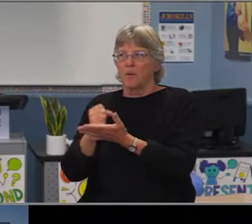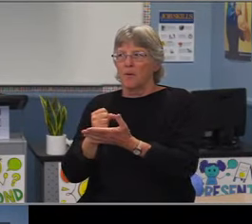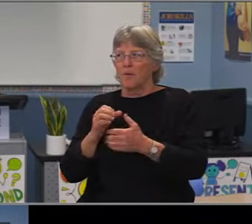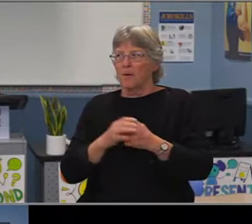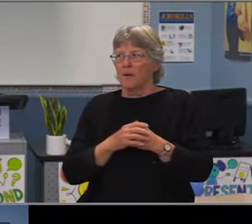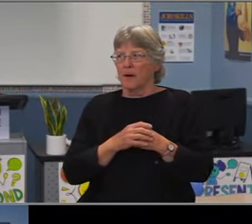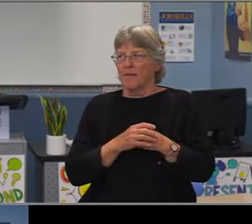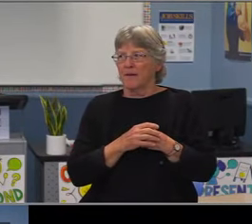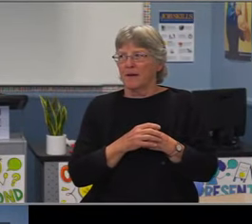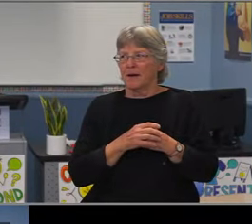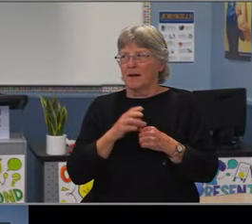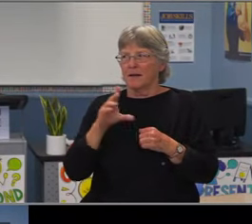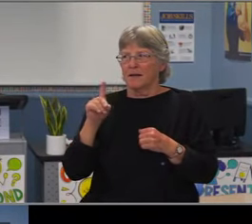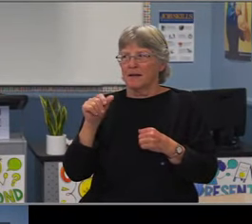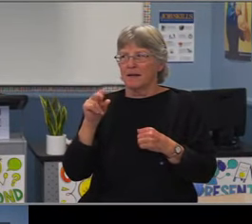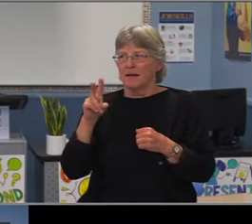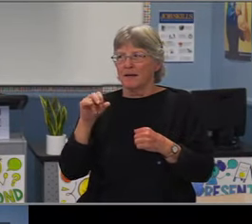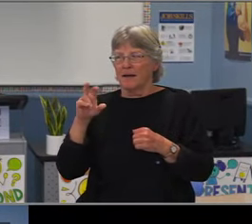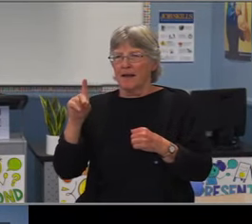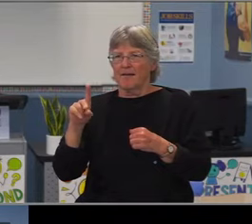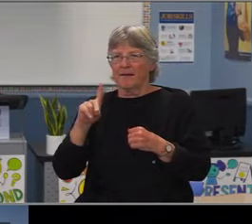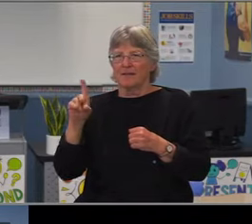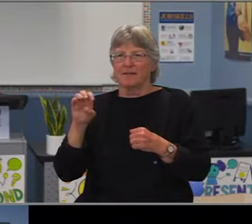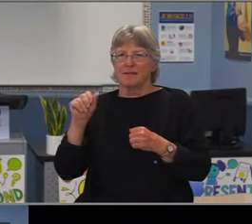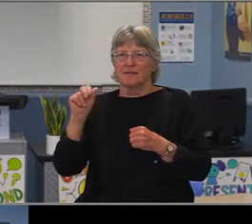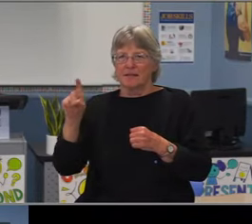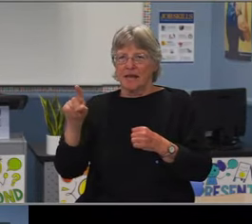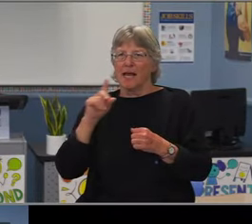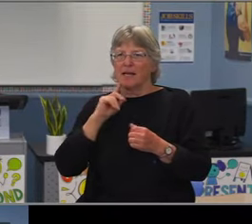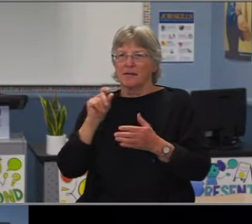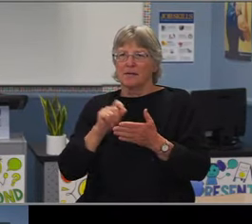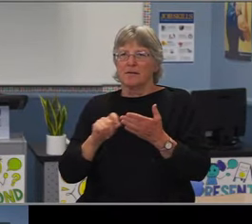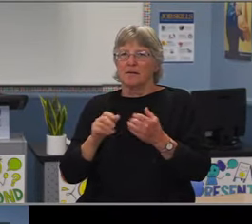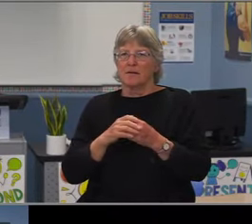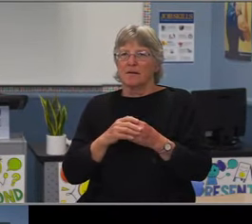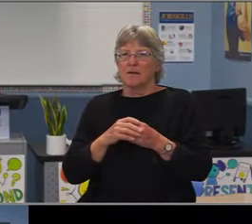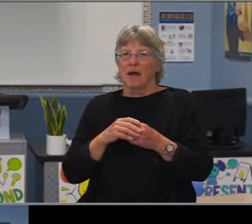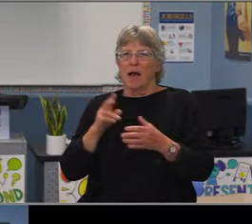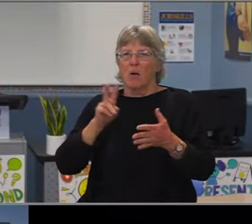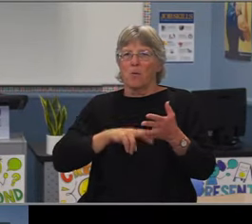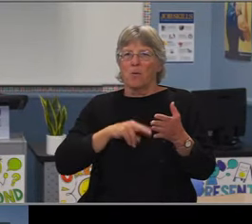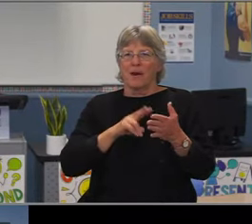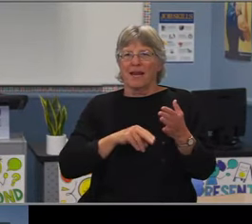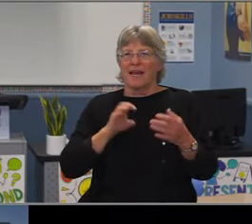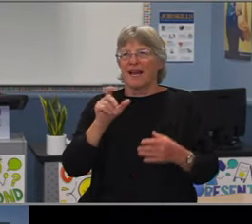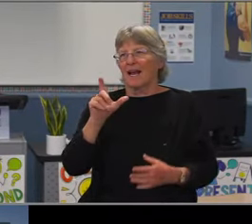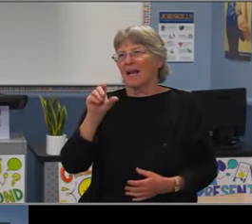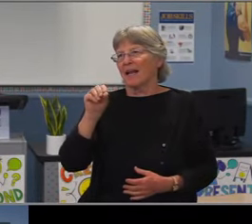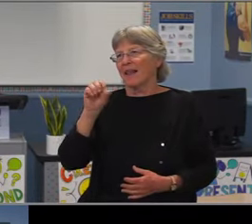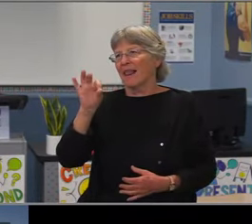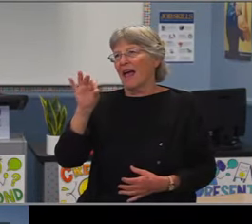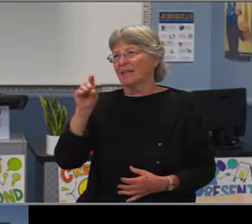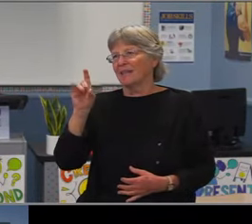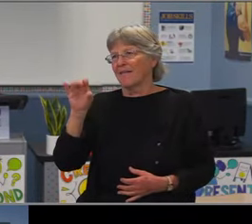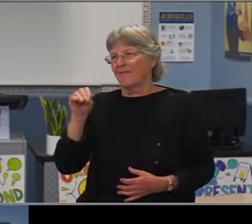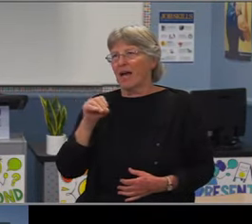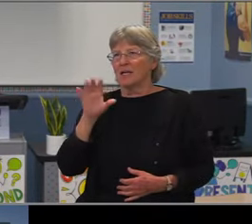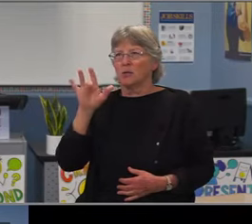Opposed, one abstention, passes four zero with one extension.